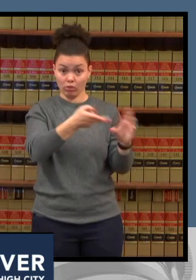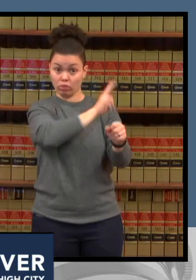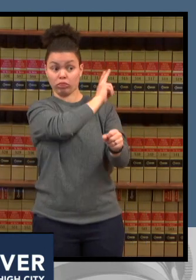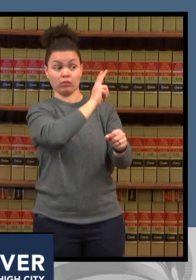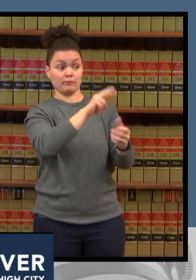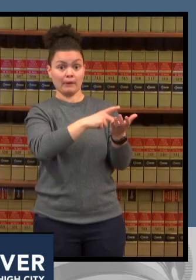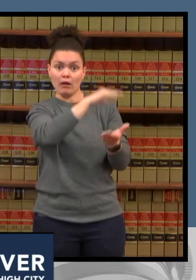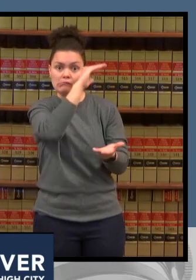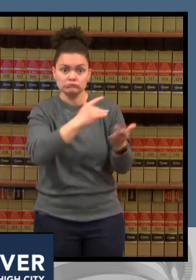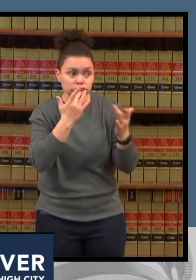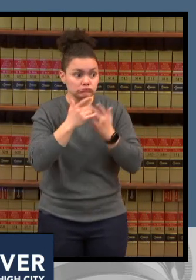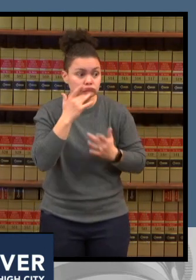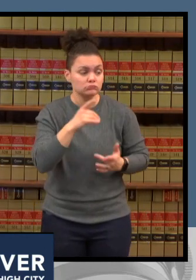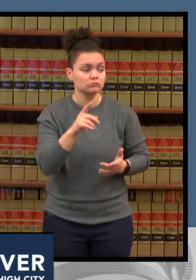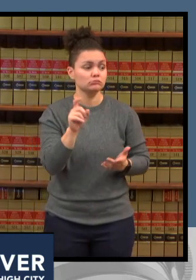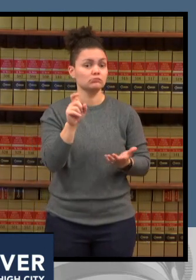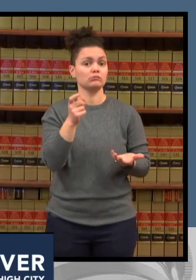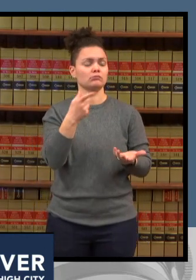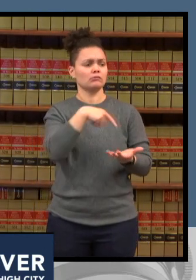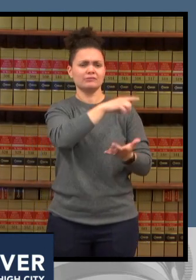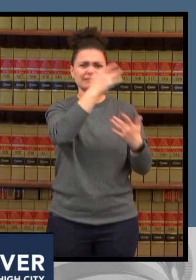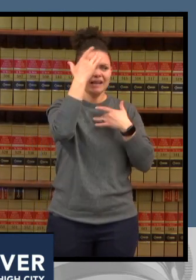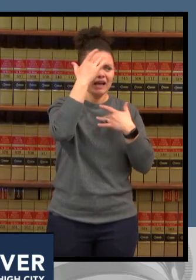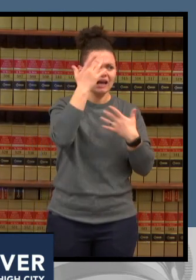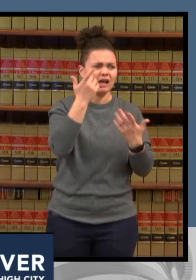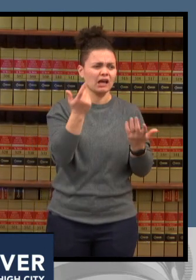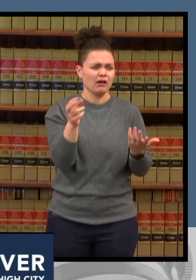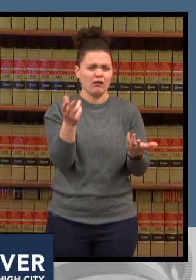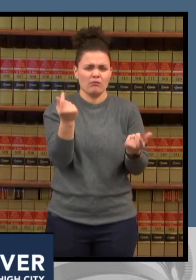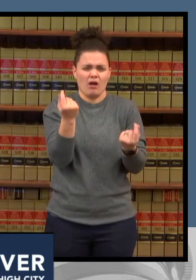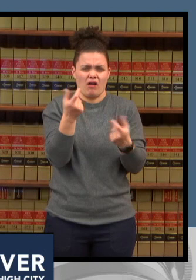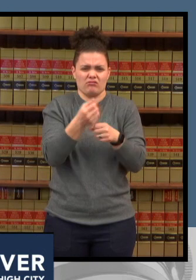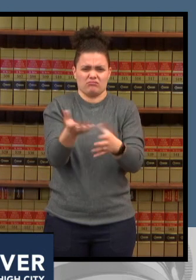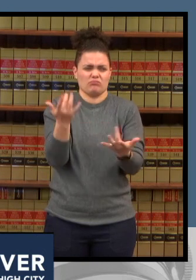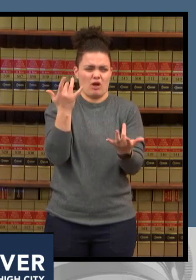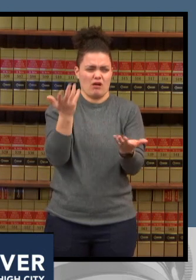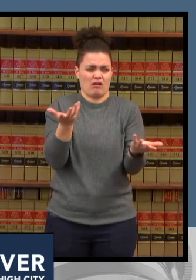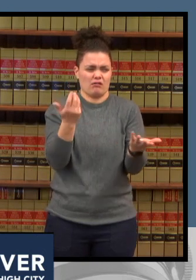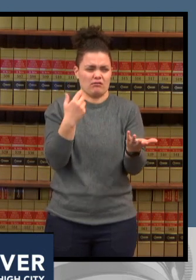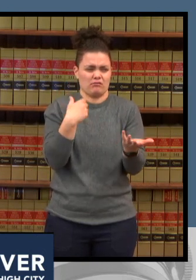i just since we have so many health care providers on the line what's the other driving factors for